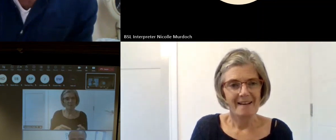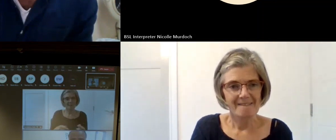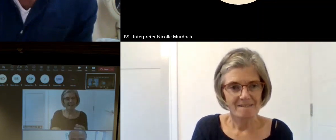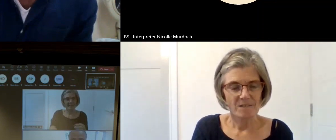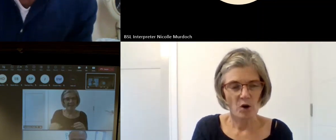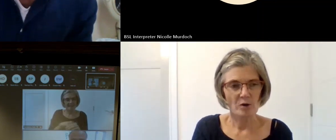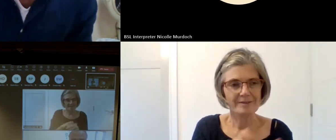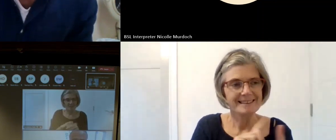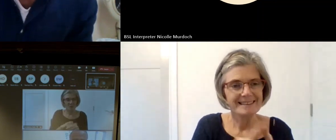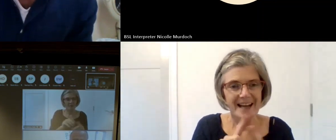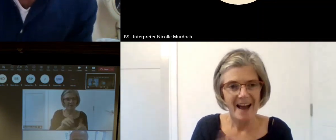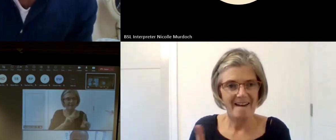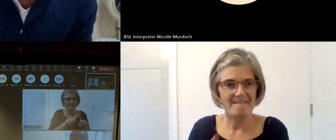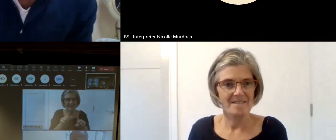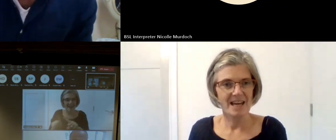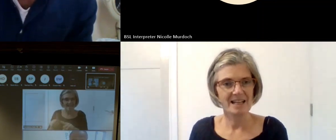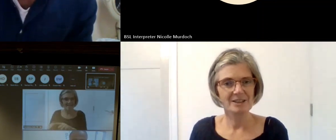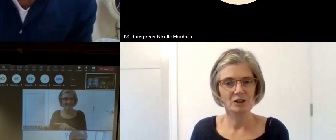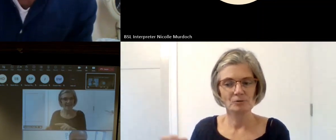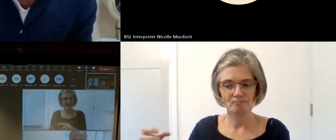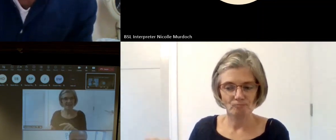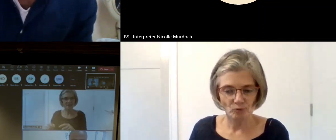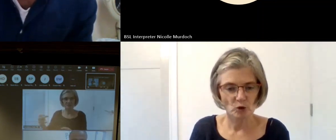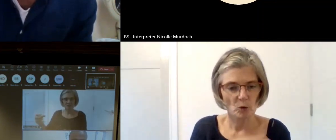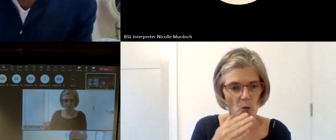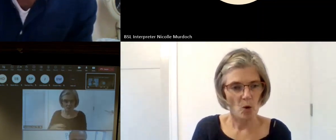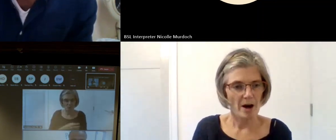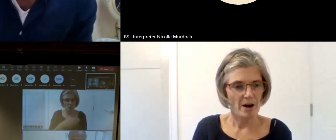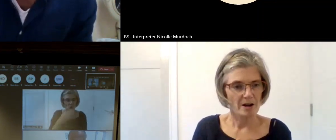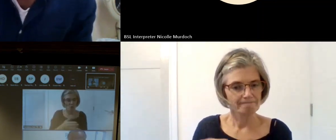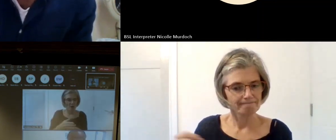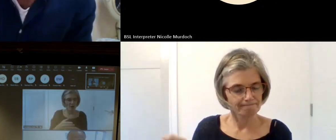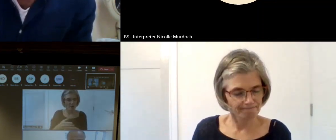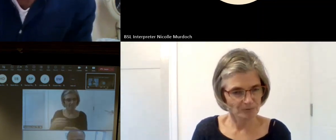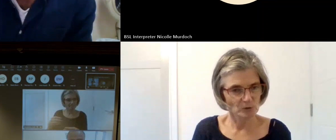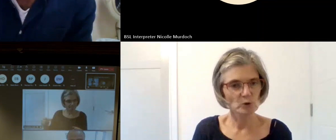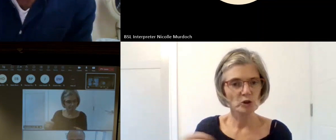base so essentially we help them ensure that recruitment campaigns are accessible